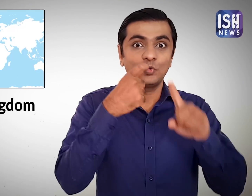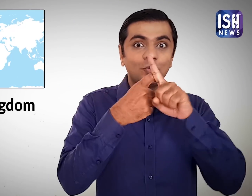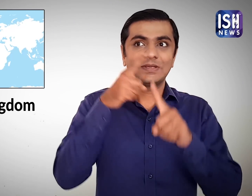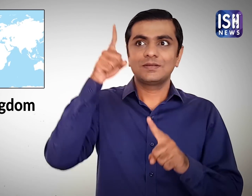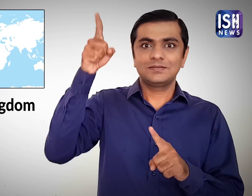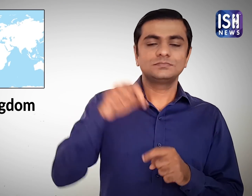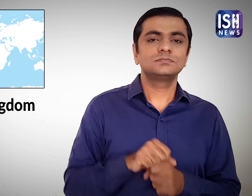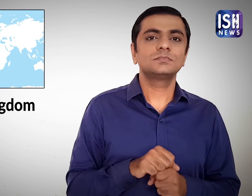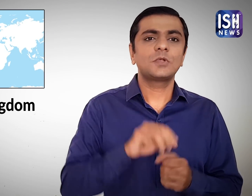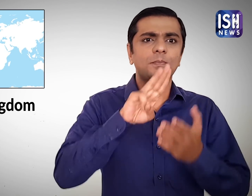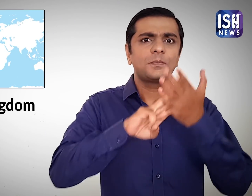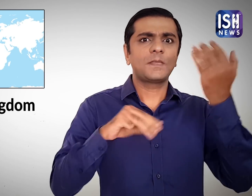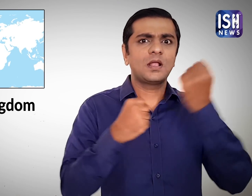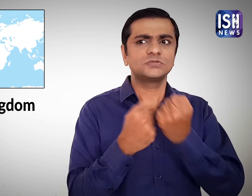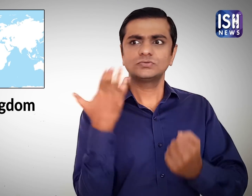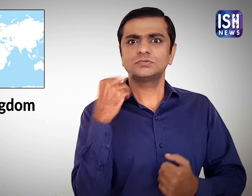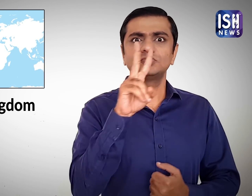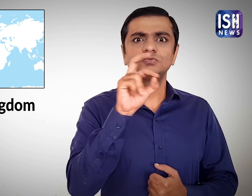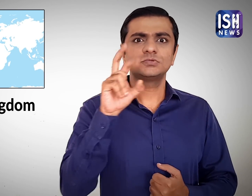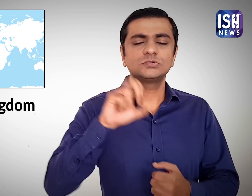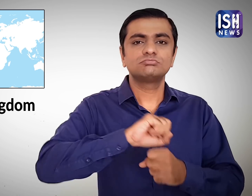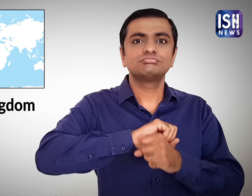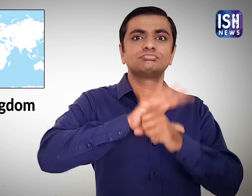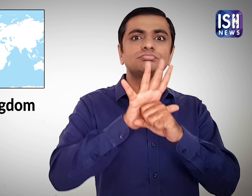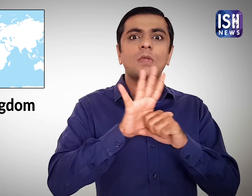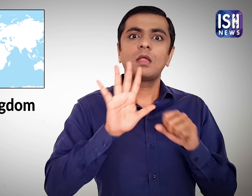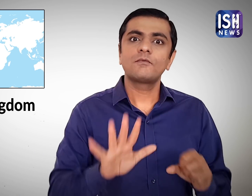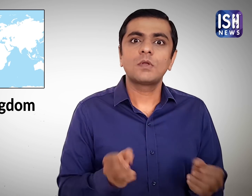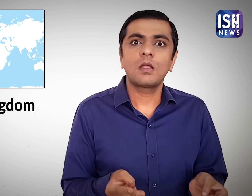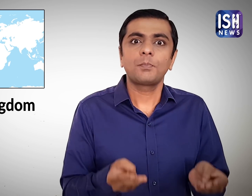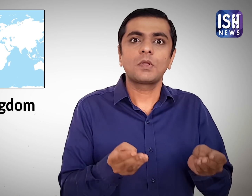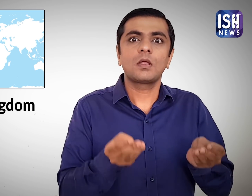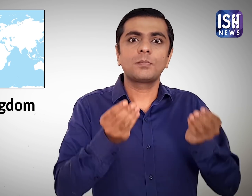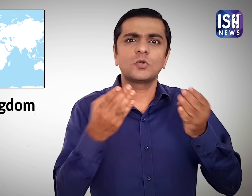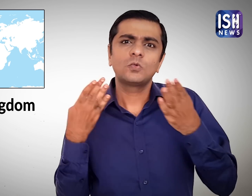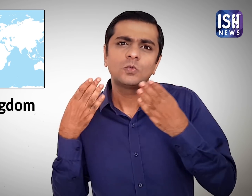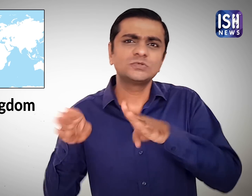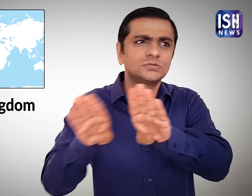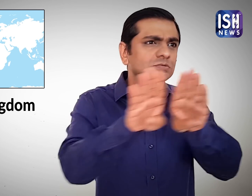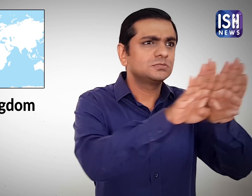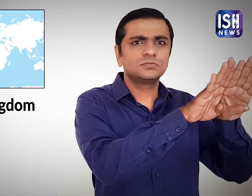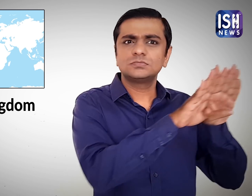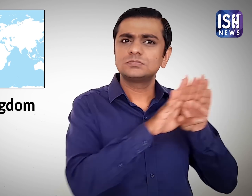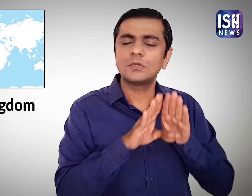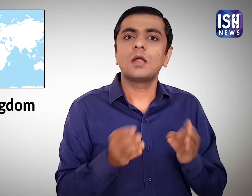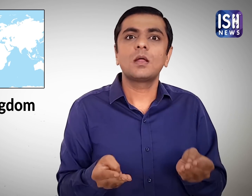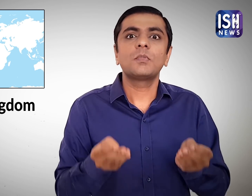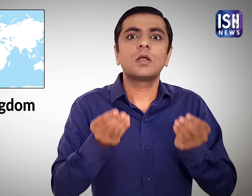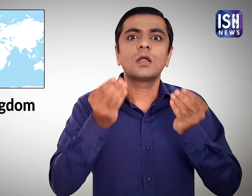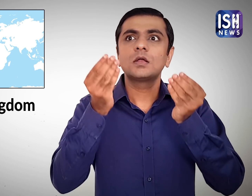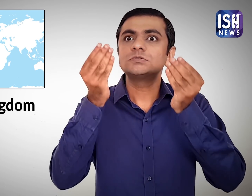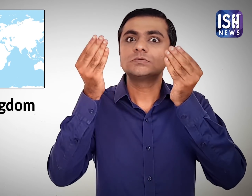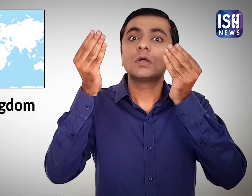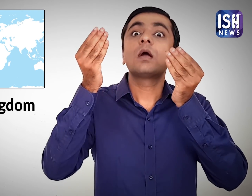In the United Kingdom, the COVID outbreak started in March due to which a lockdown was imposed.